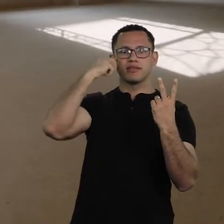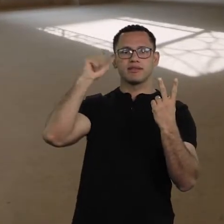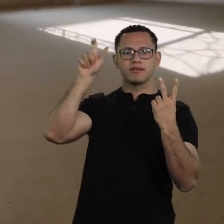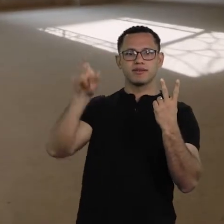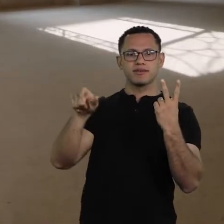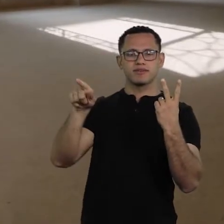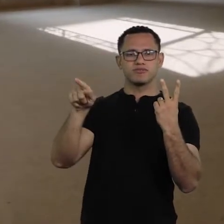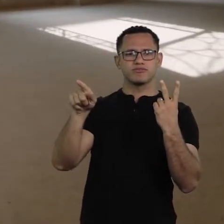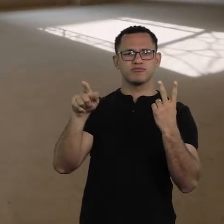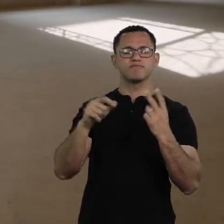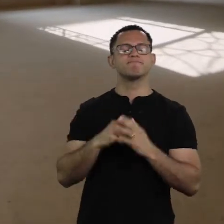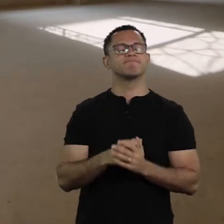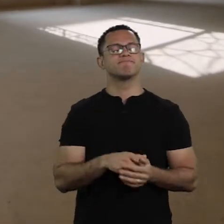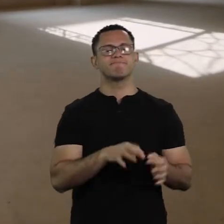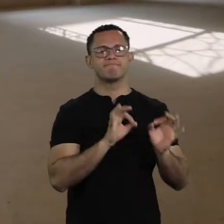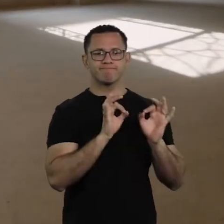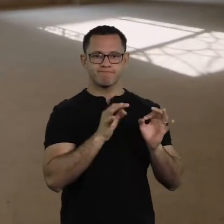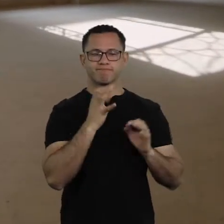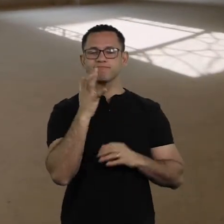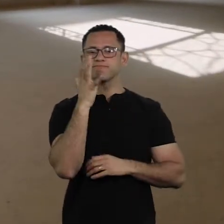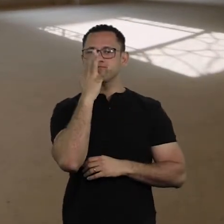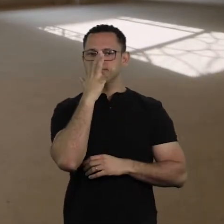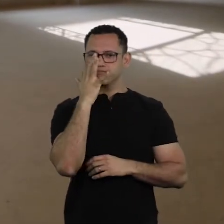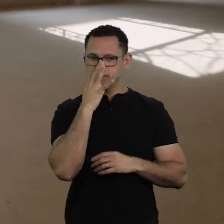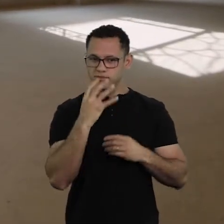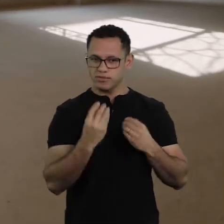It's unbelievable, all images